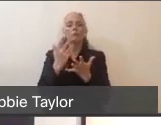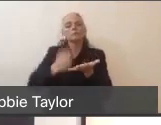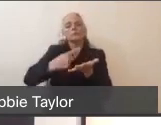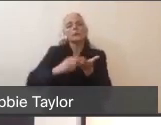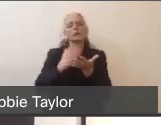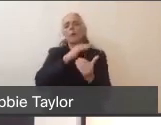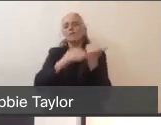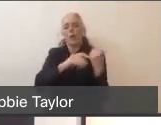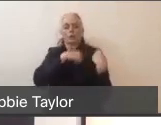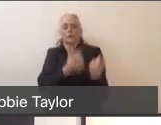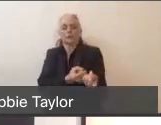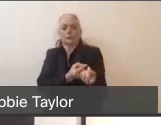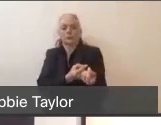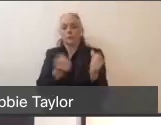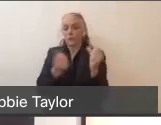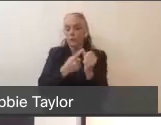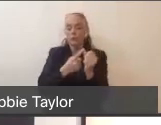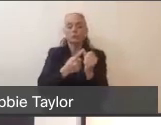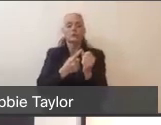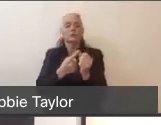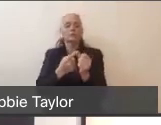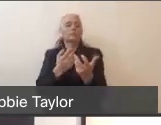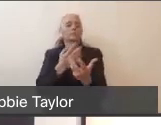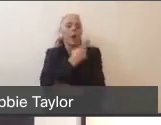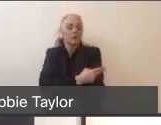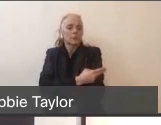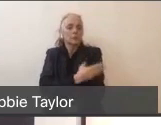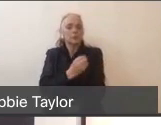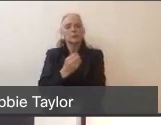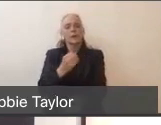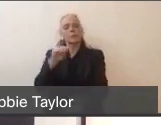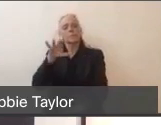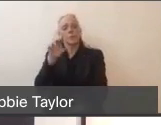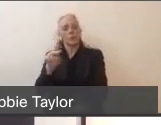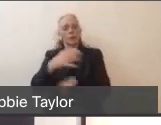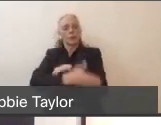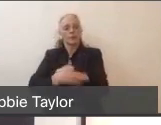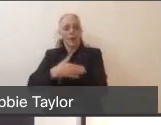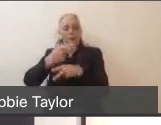and it starts with the hospitals and the care providers here in Marin County. They quickly built out from visits